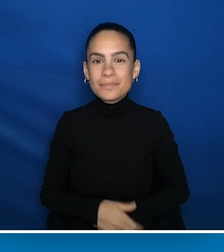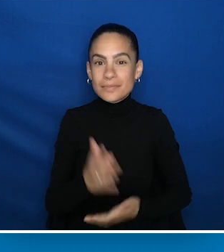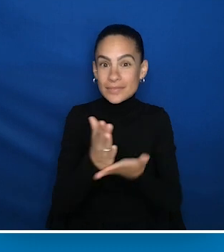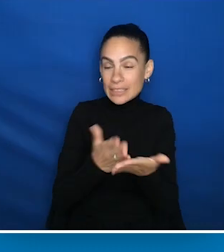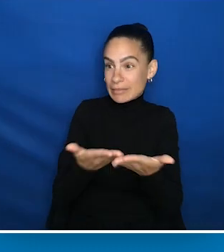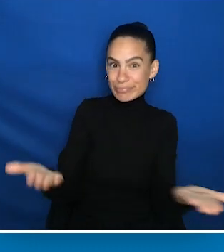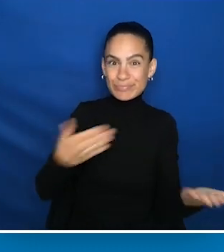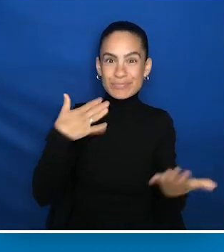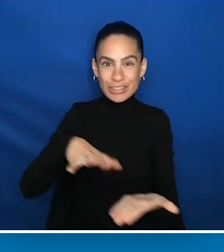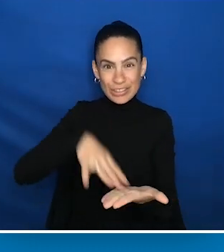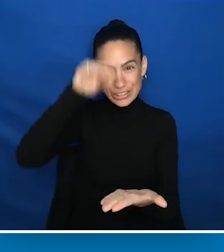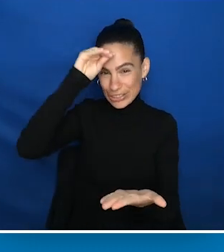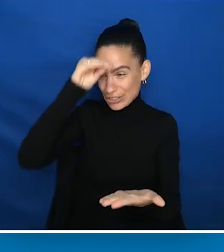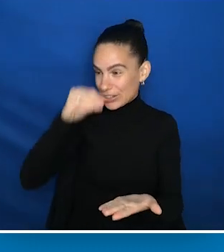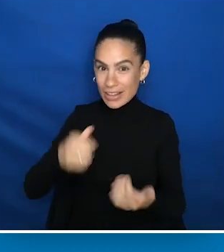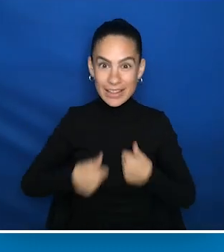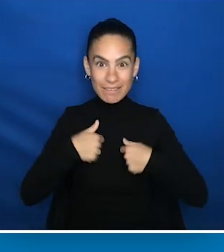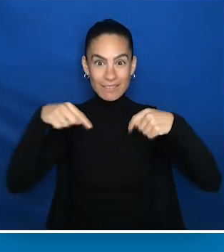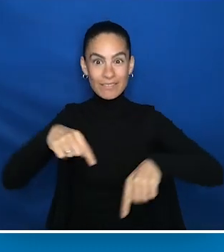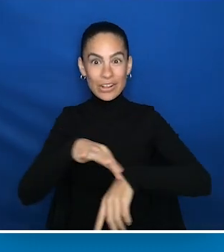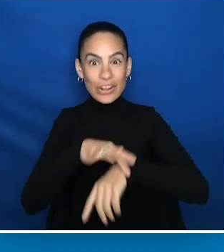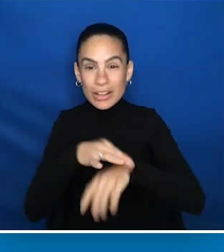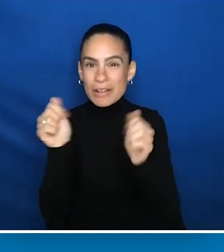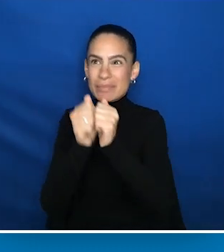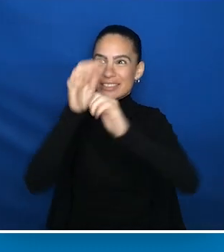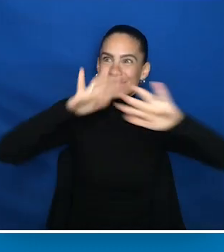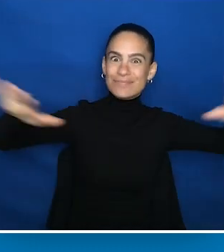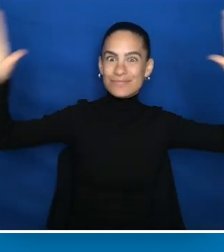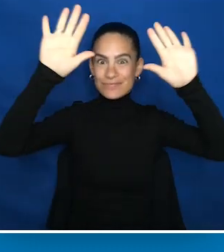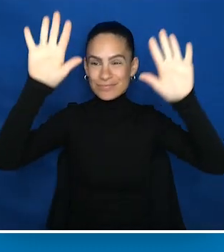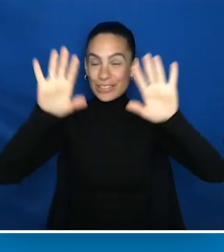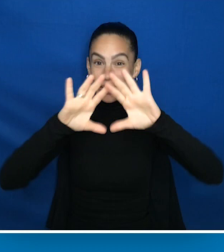Some of the things I've learned being in this constellation.